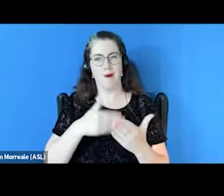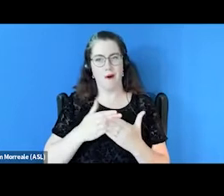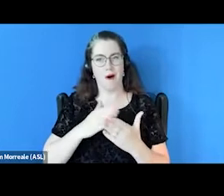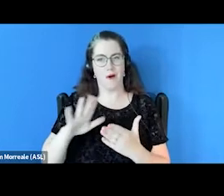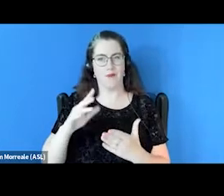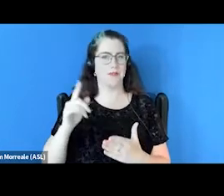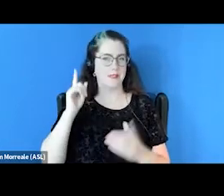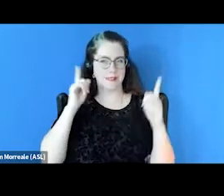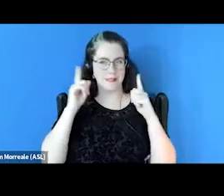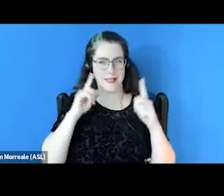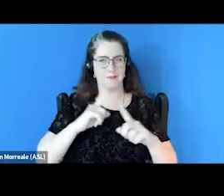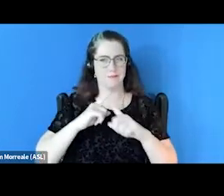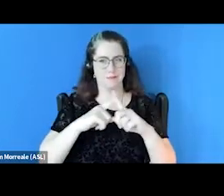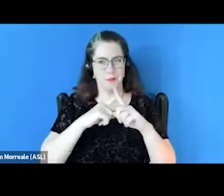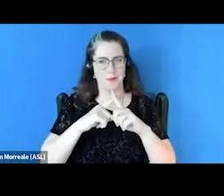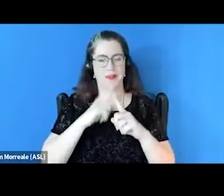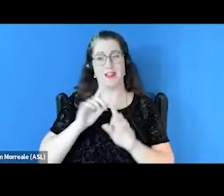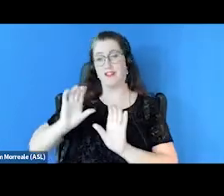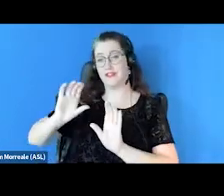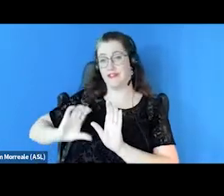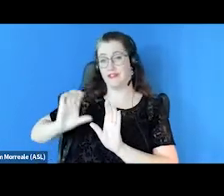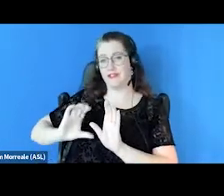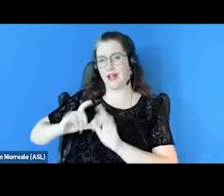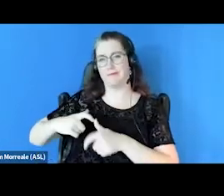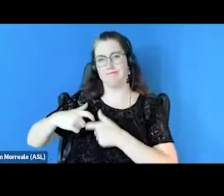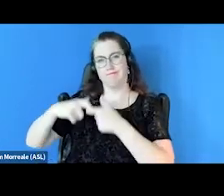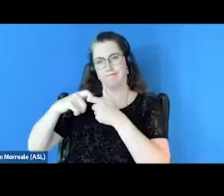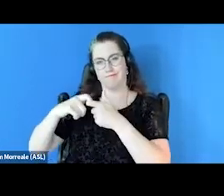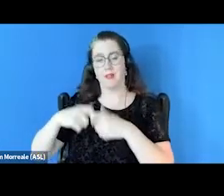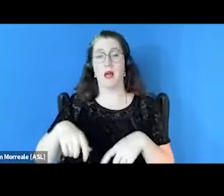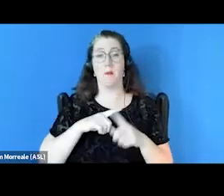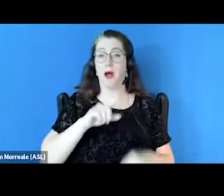We've also disabled the chat feature today, but the Q&A feature is on.